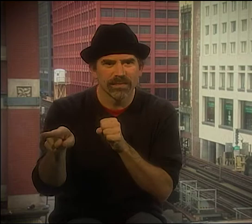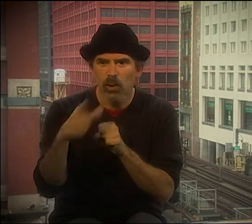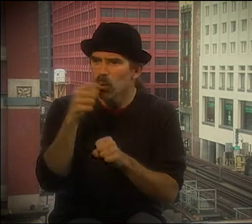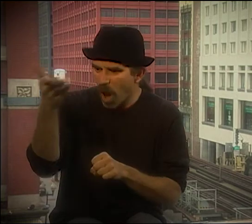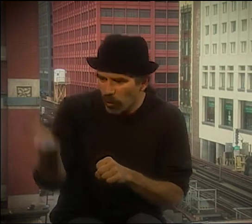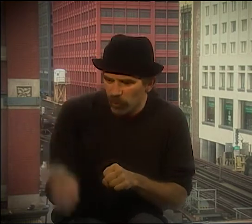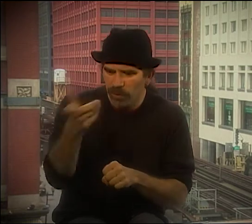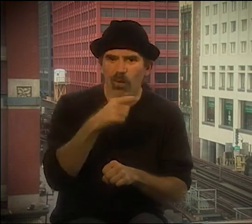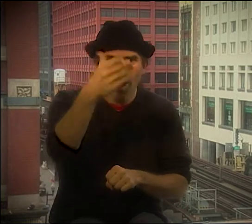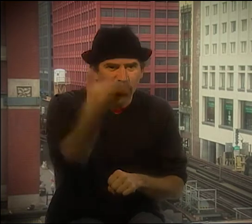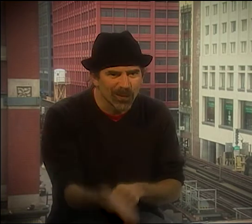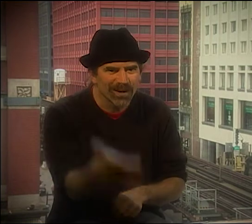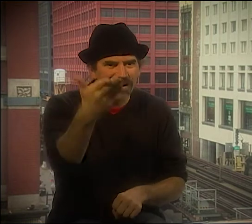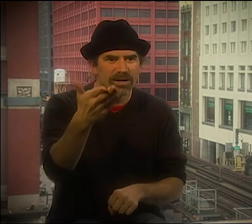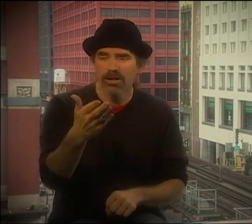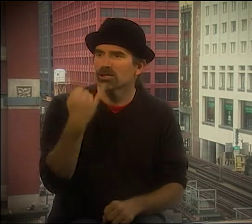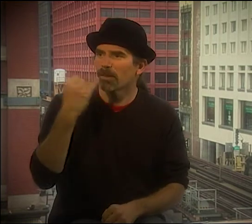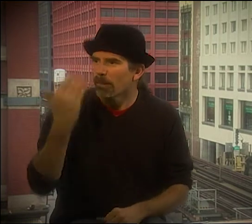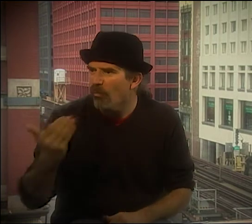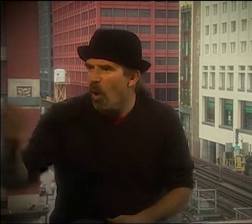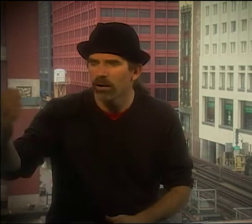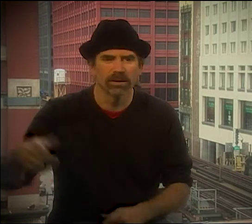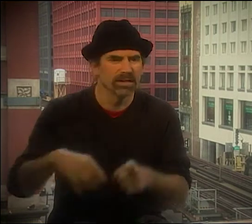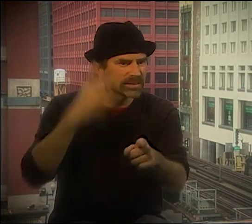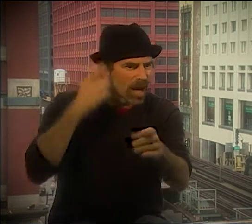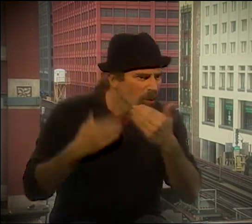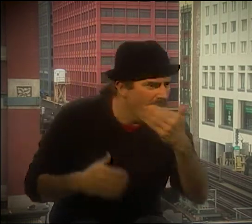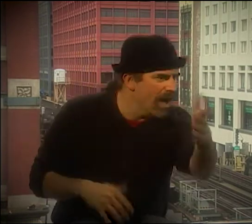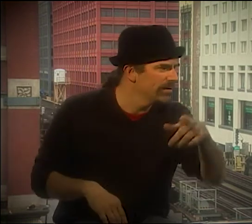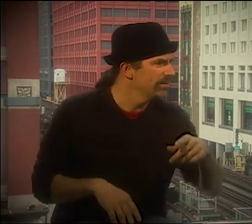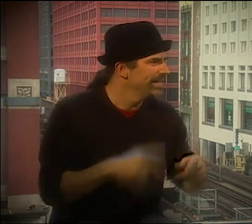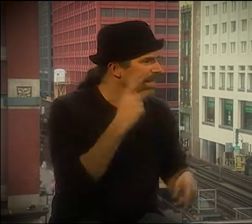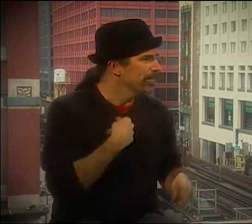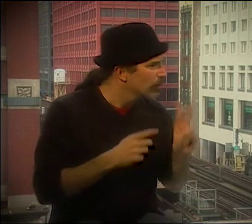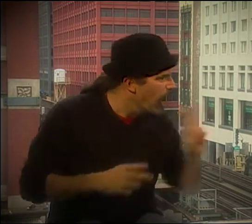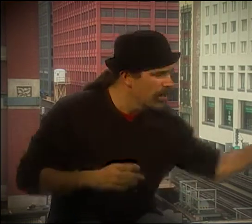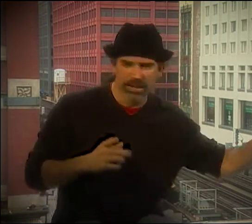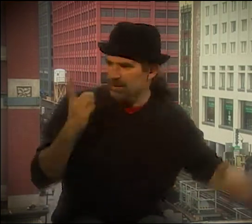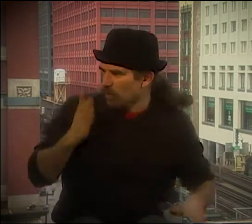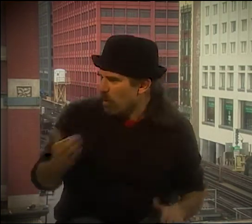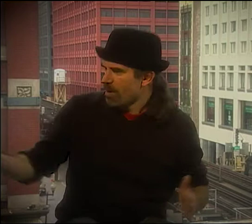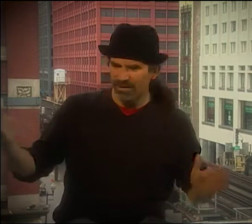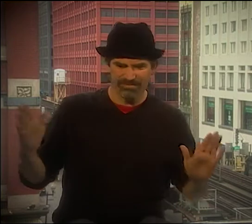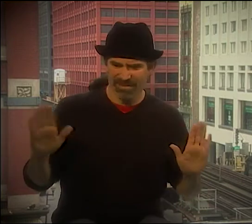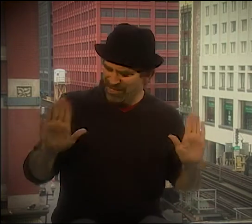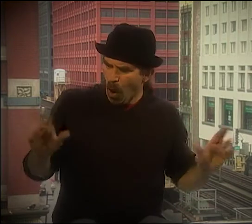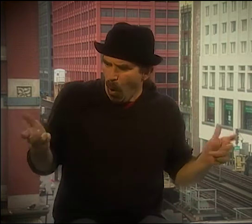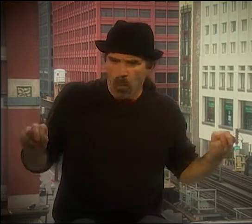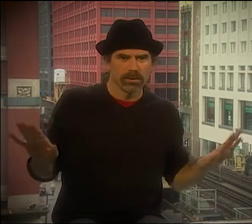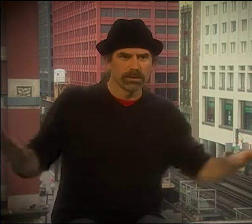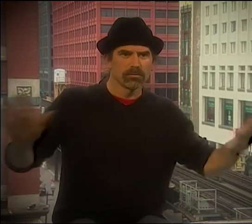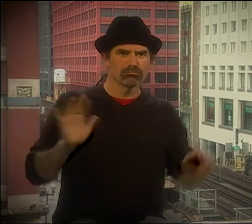AND IN SOME WAYS, I COULD MATCH BETTER WITH KENNY. WE ALL WENT OUR SEPARATE WAYS FROM THIS GROUP AND WE ALL BECAME MORE OF WHO WE ARE.